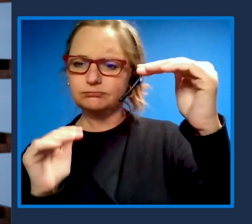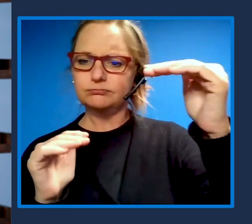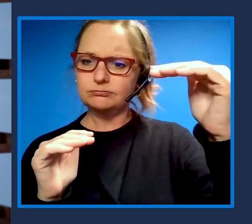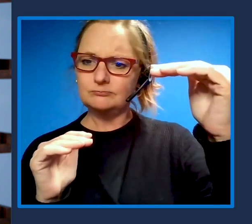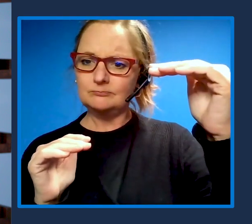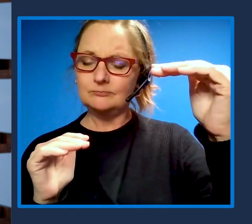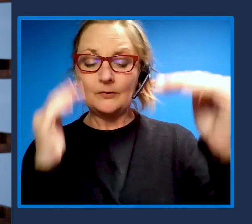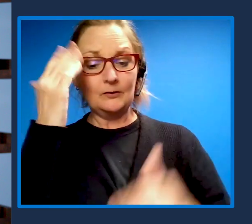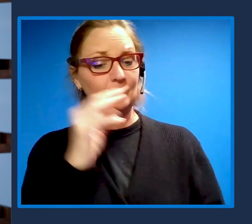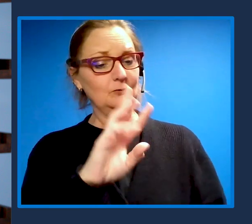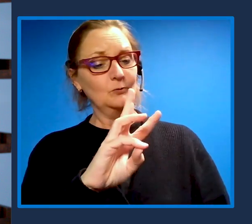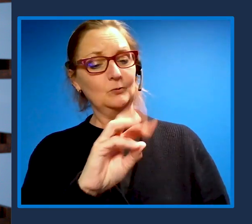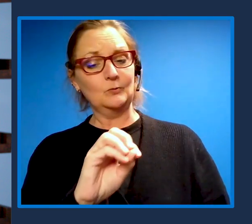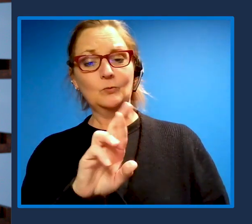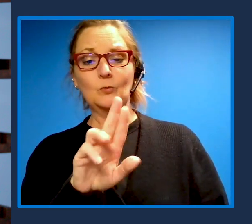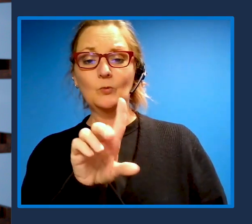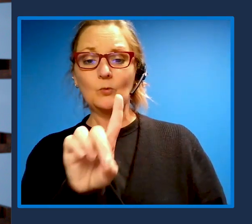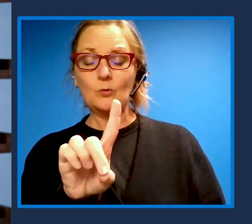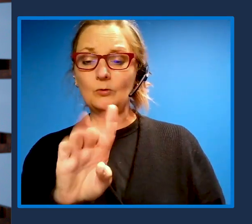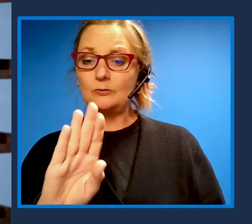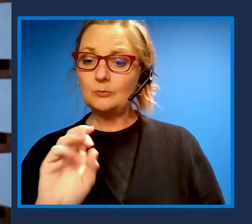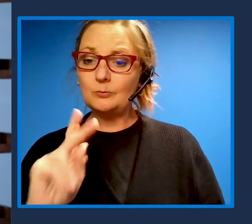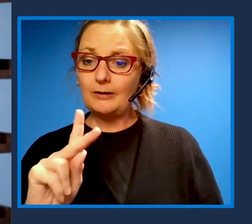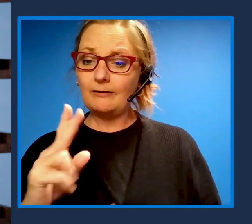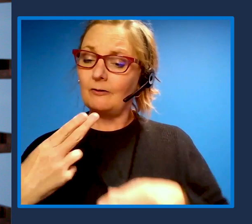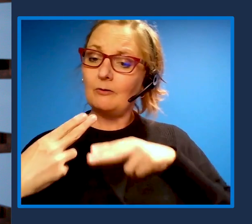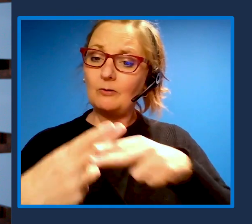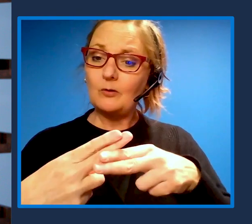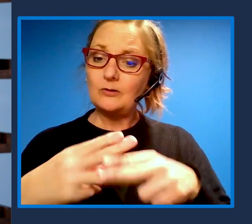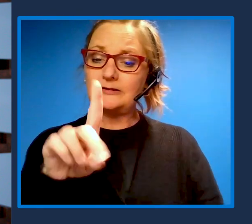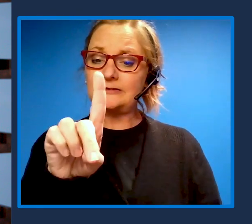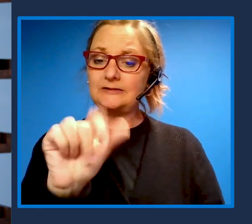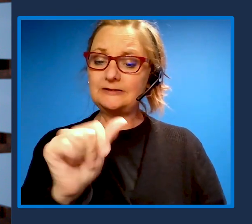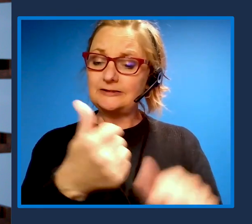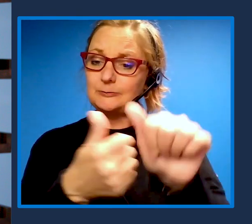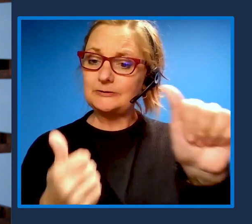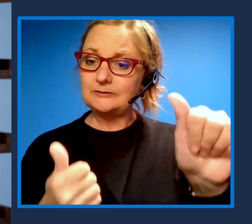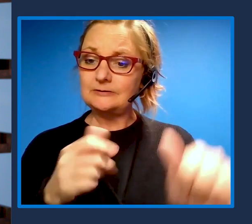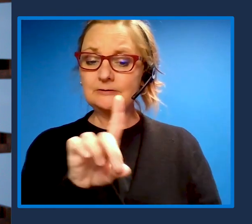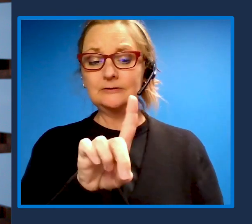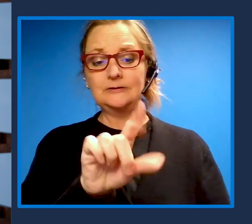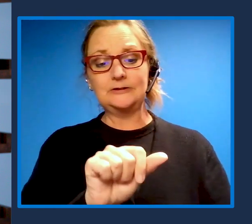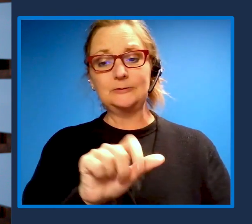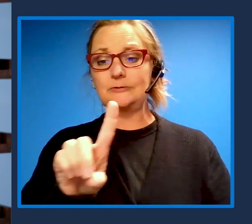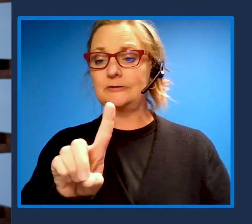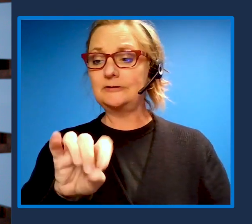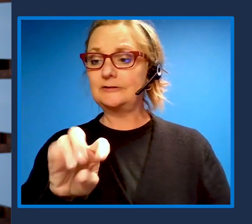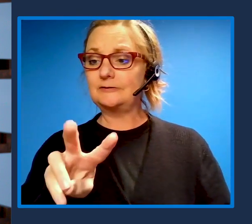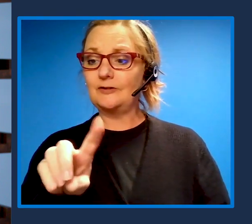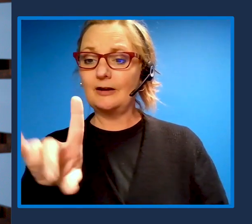the disability divide, but it goes much beyond this. People with disabilities represent one of the world's